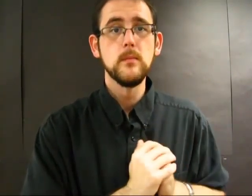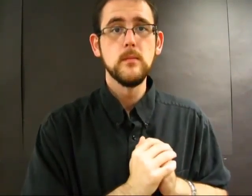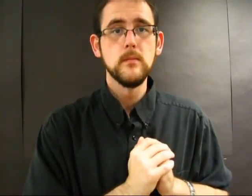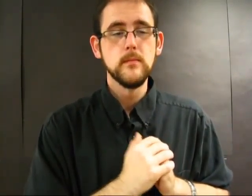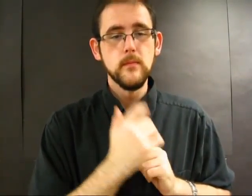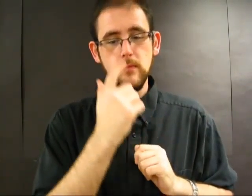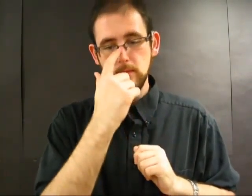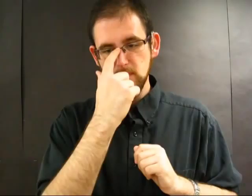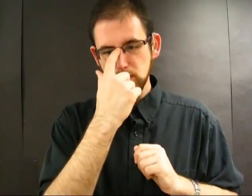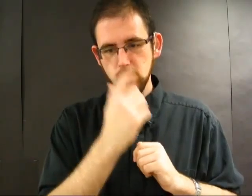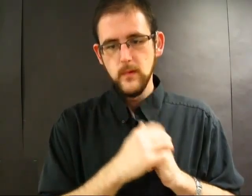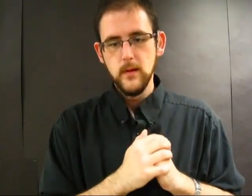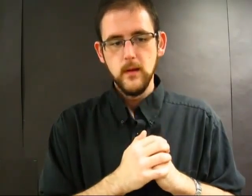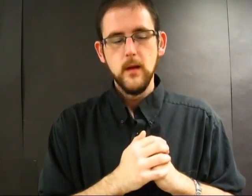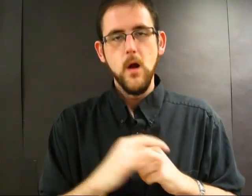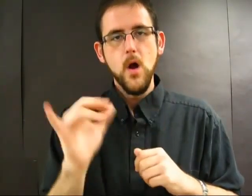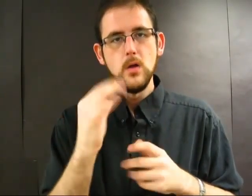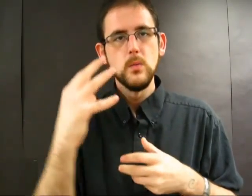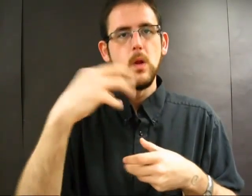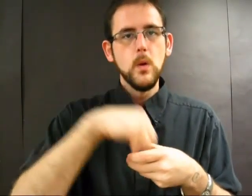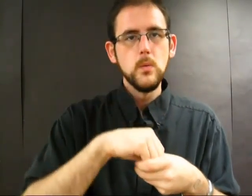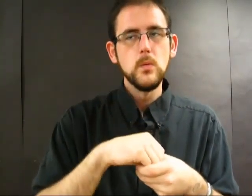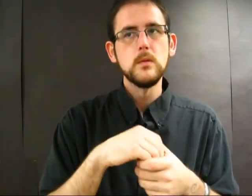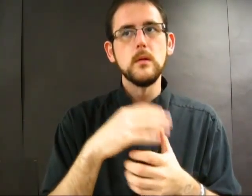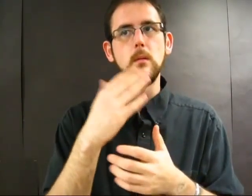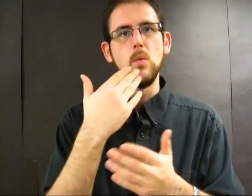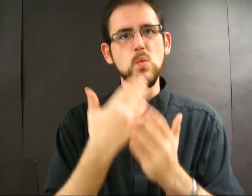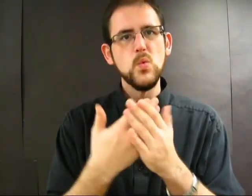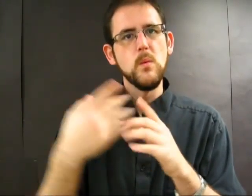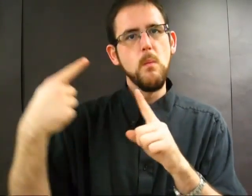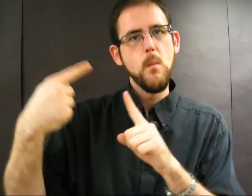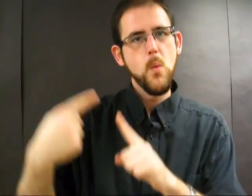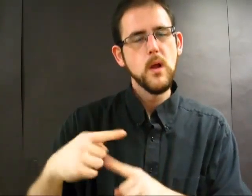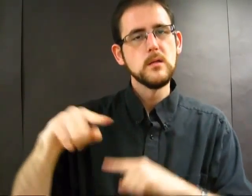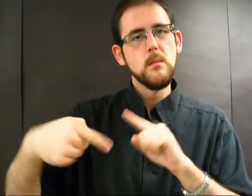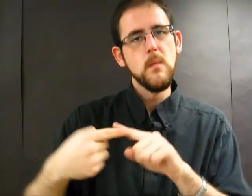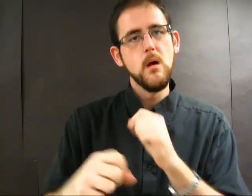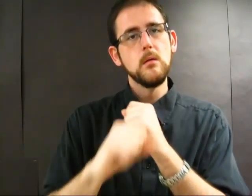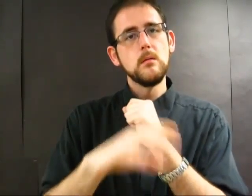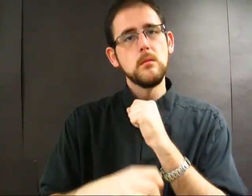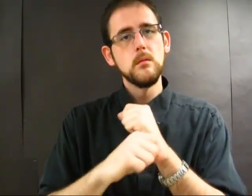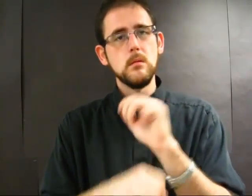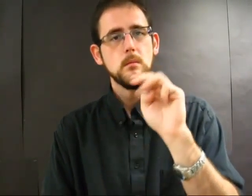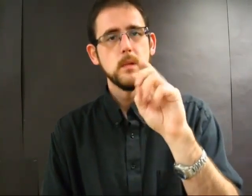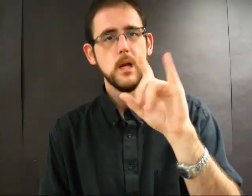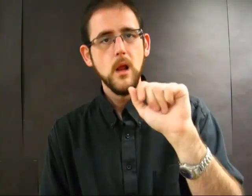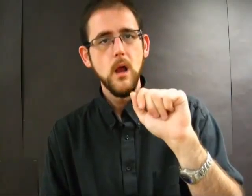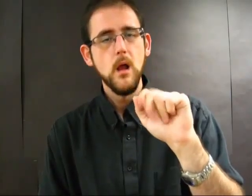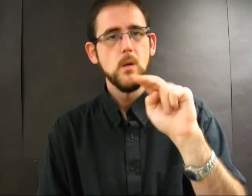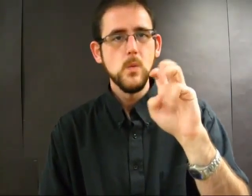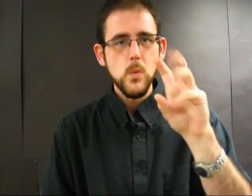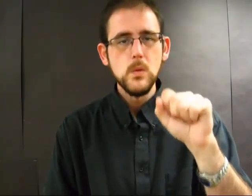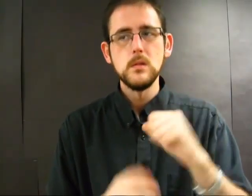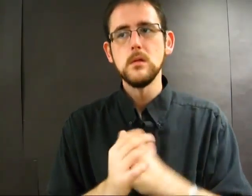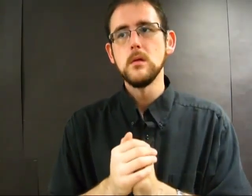by corporations. It also includes good points about propaganda in the news media, like